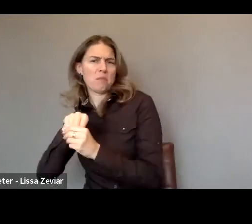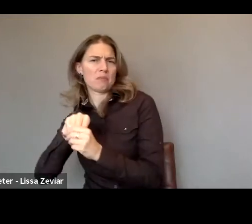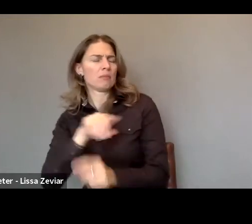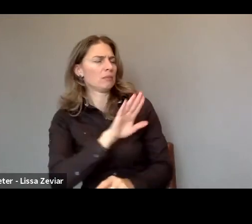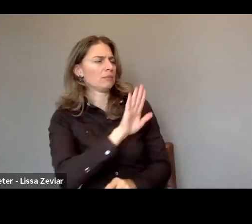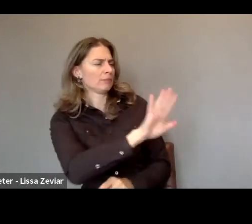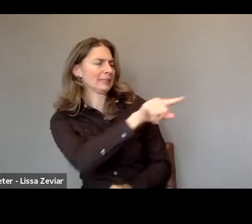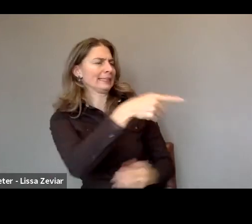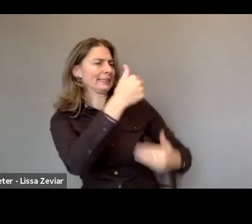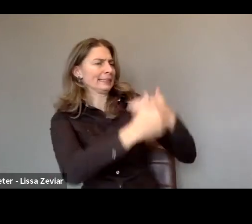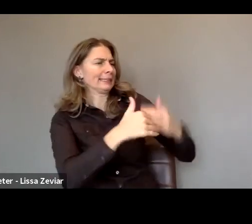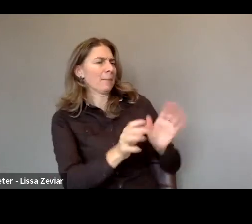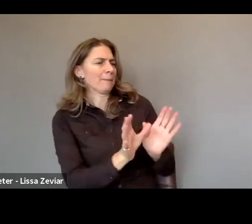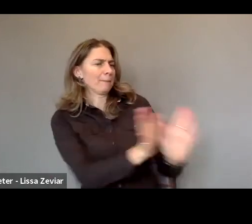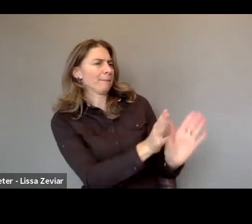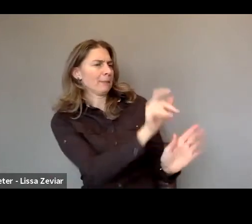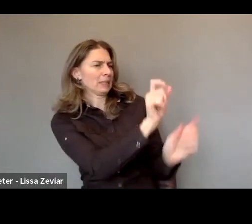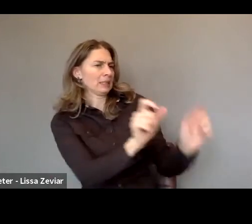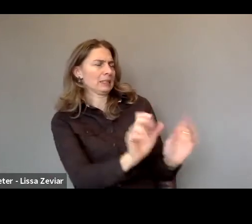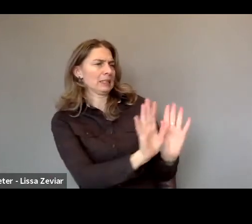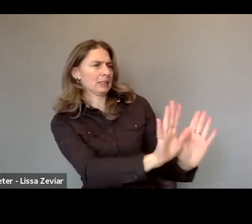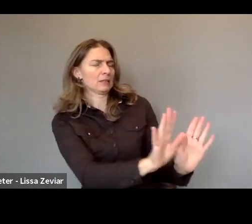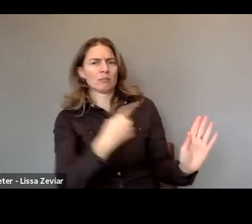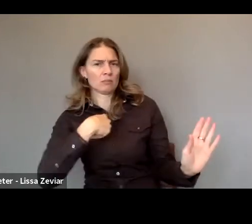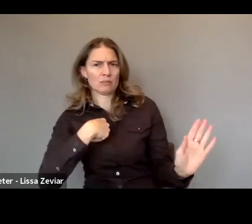In this sense, there is a certain social consensus in Spain